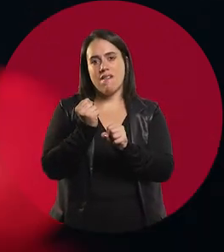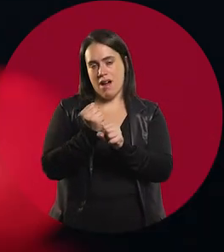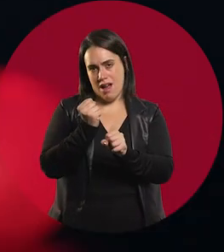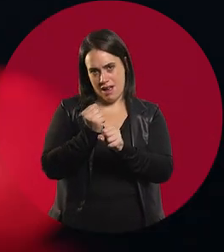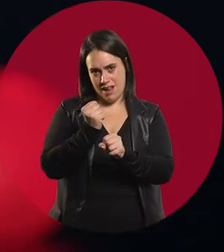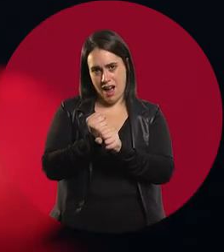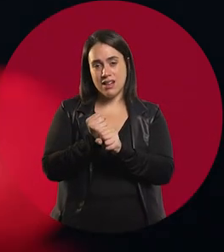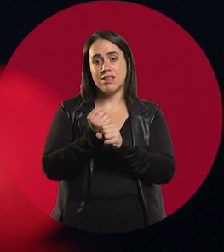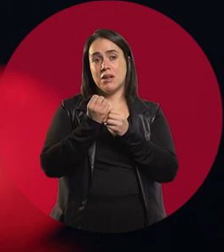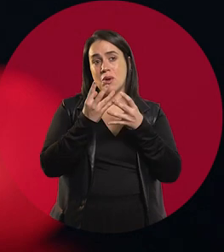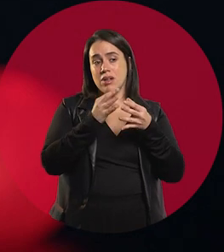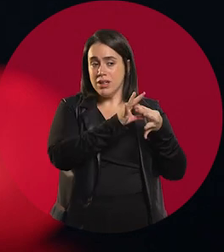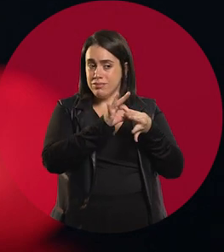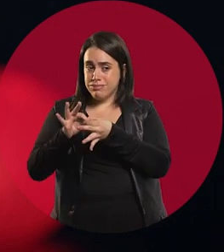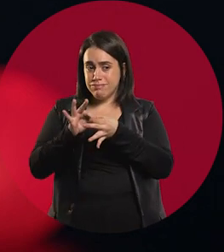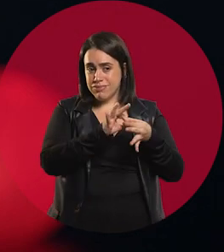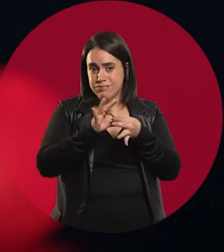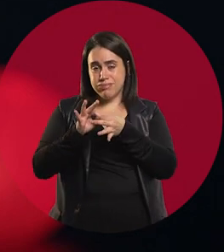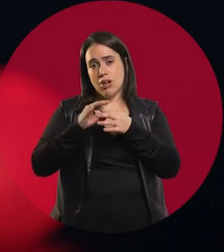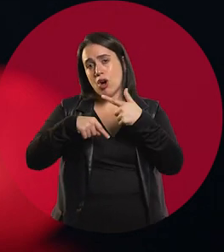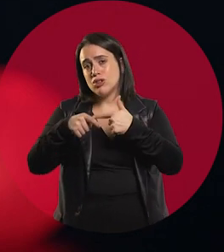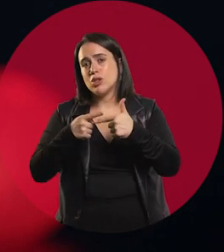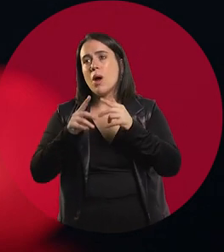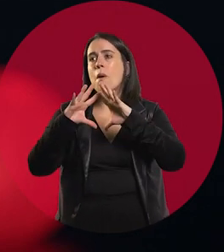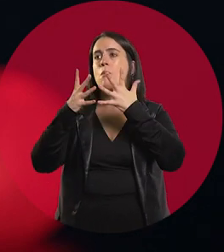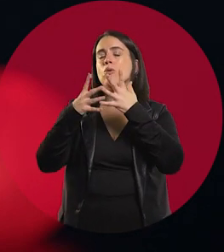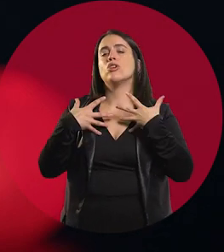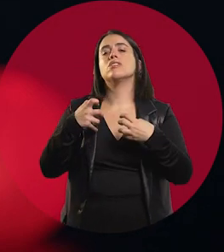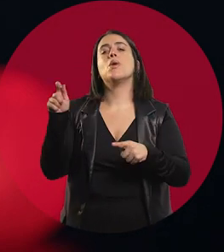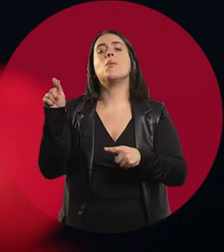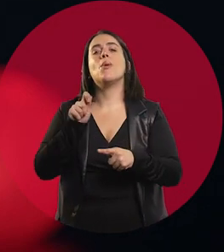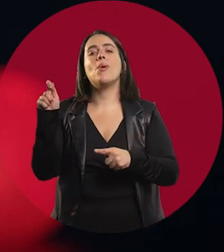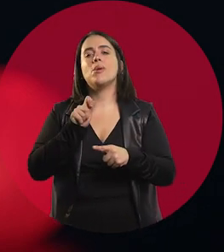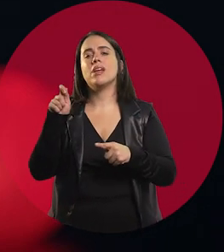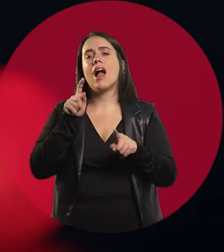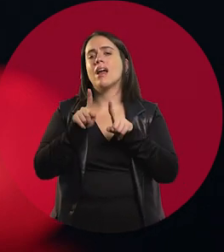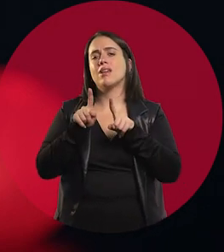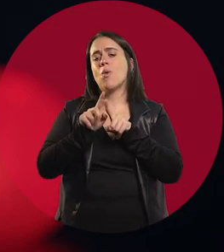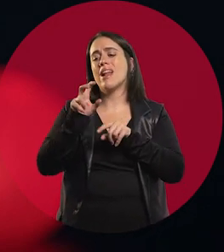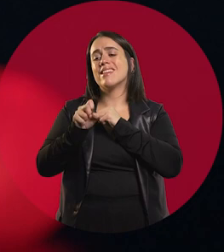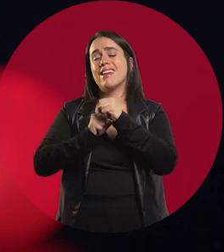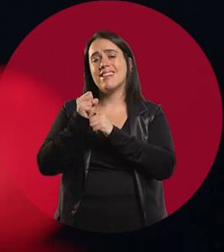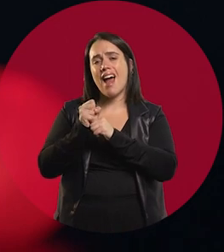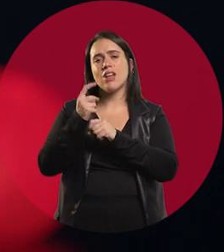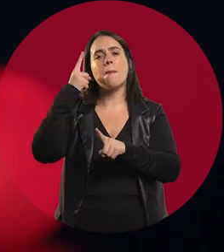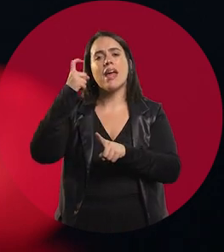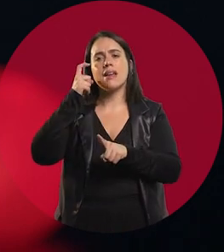and having been linked to public assistance for more than 30 years.